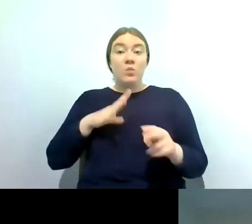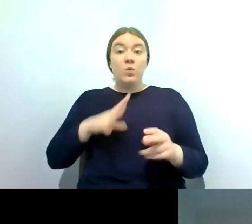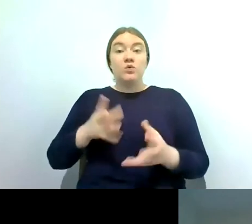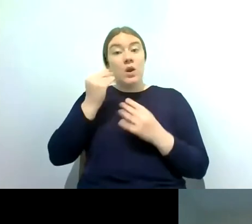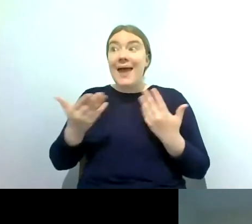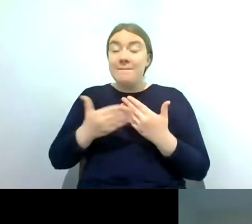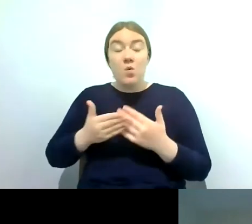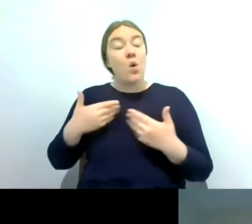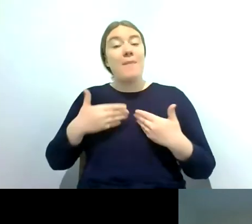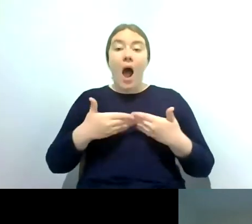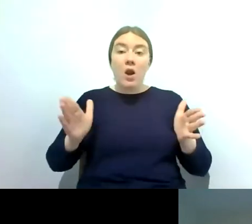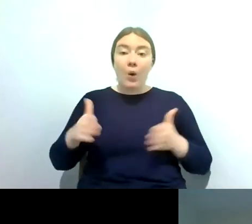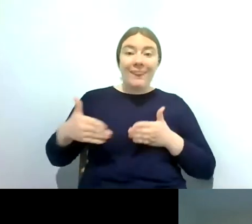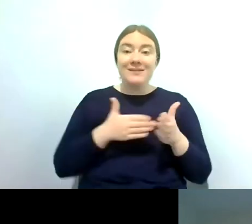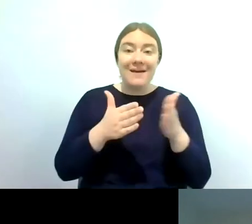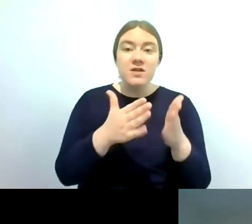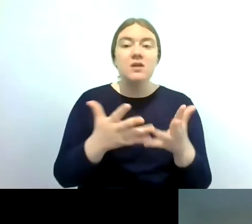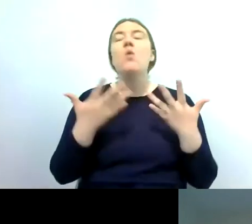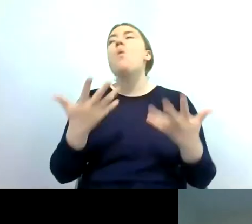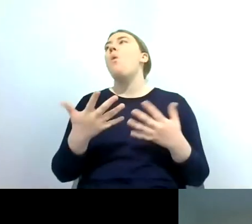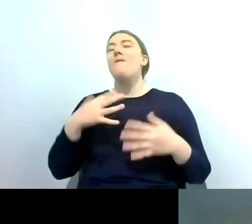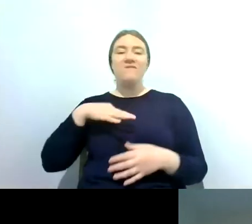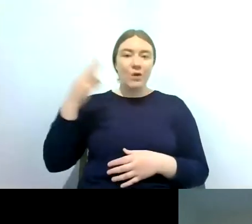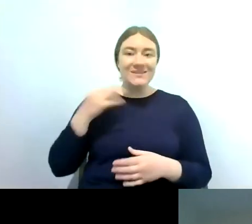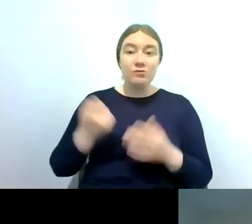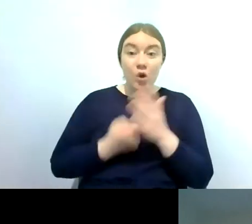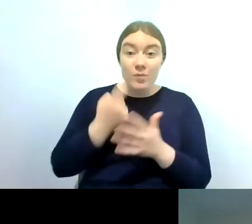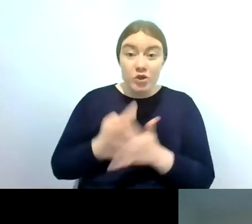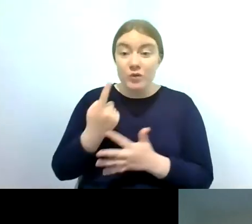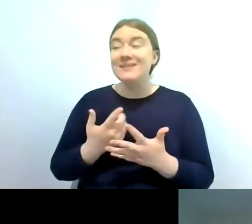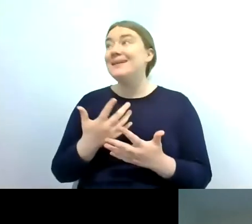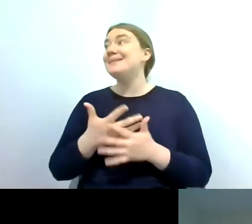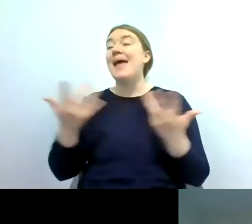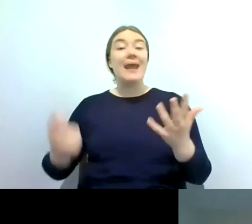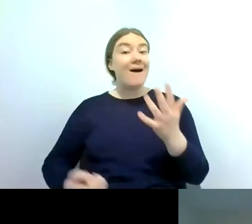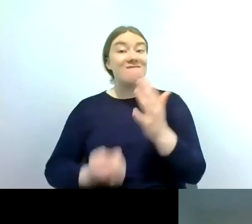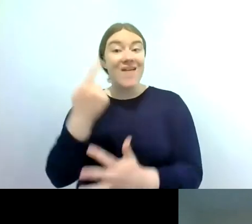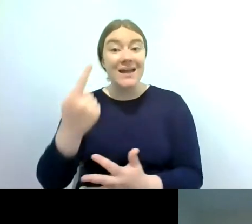severn or our volunteering opportunities and events that we have coming up schools outreach